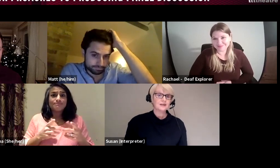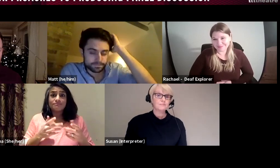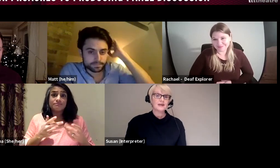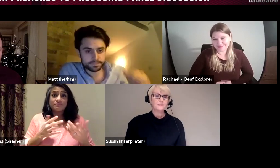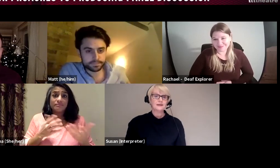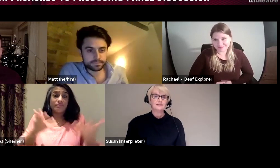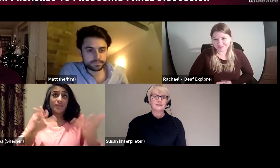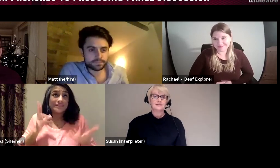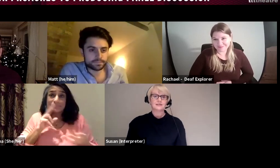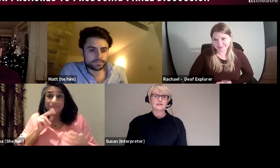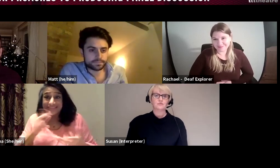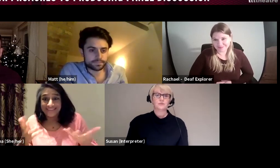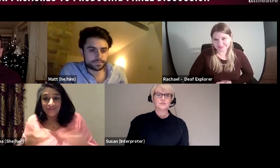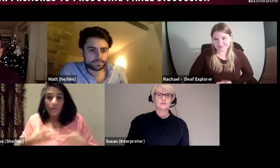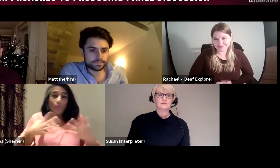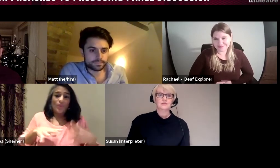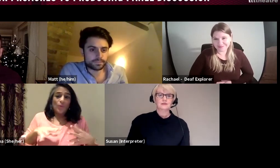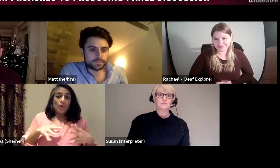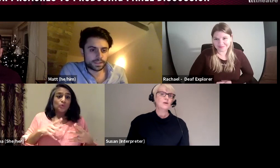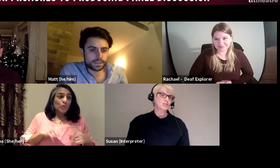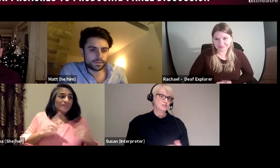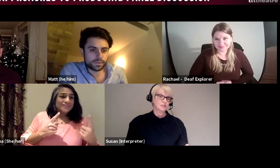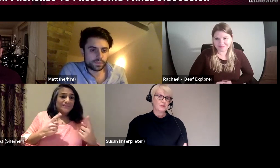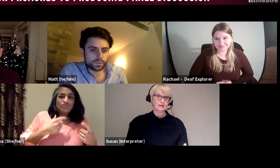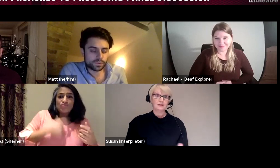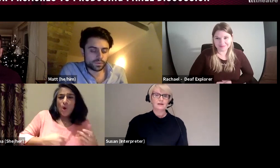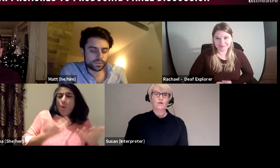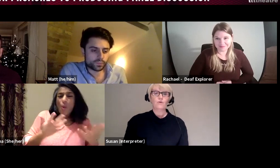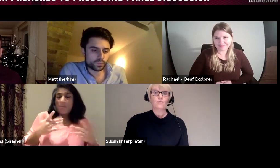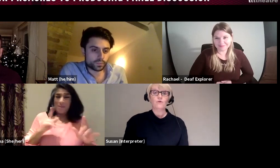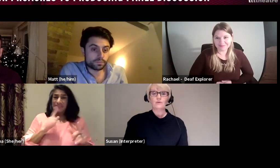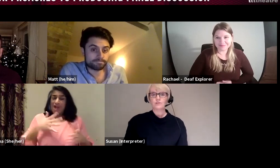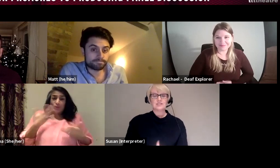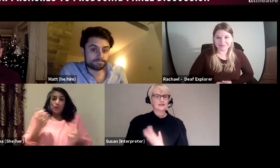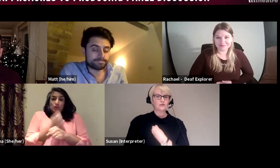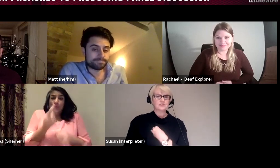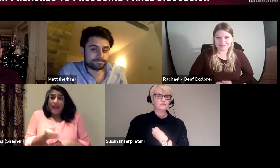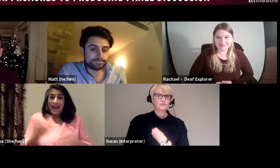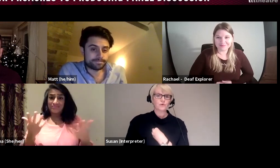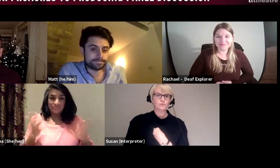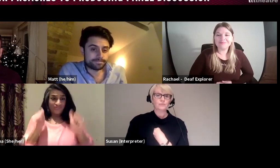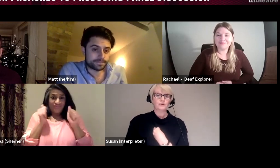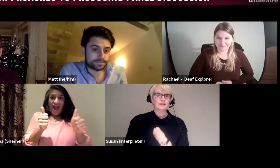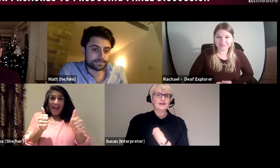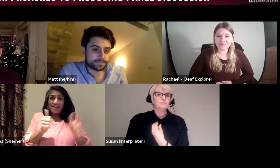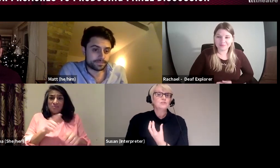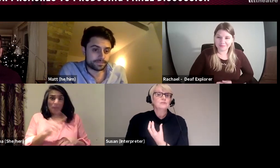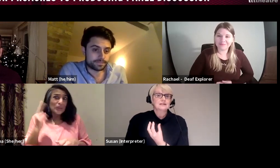may be a deaf person wishes to speak or they want to take on a different role. Let them do that.